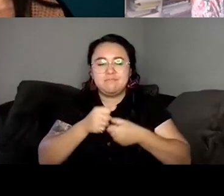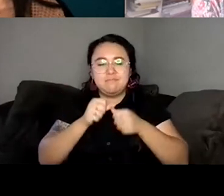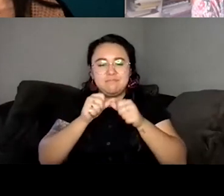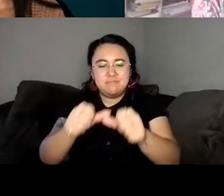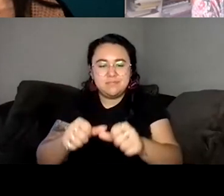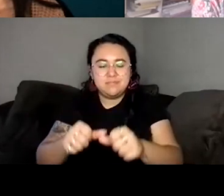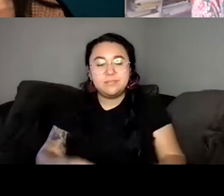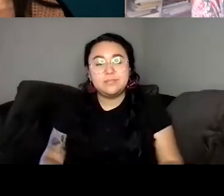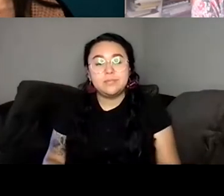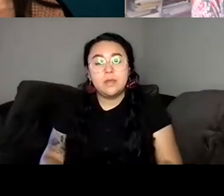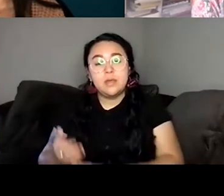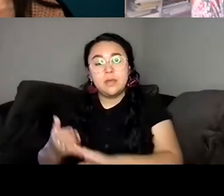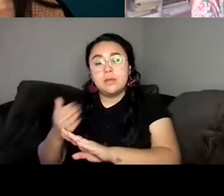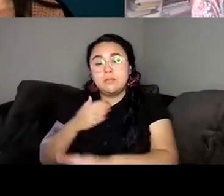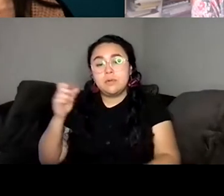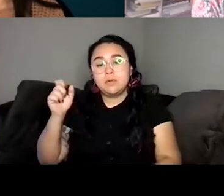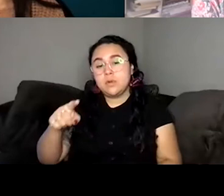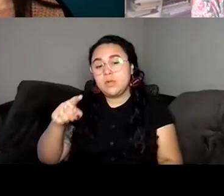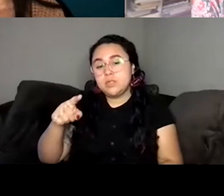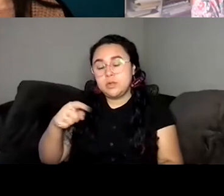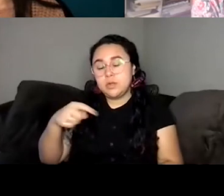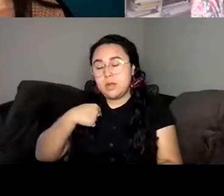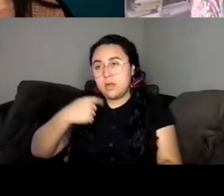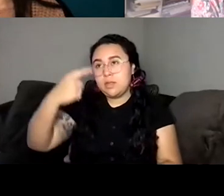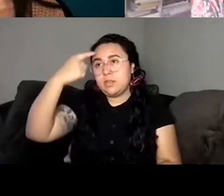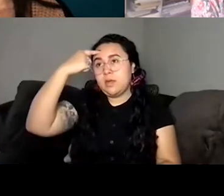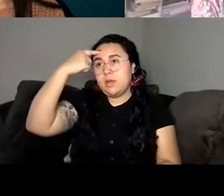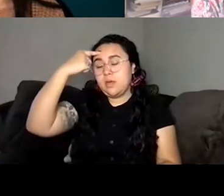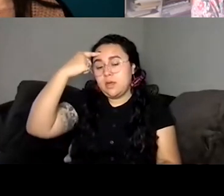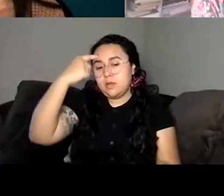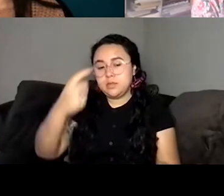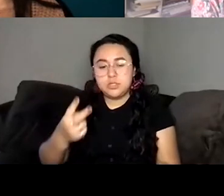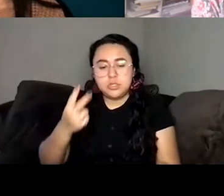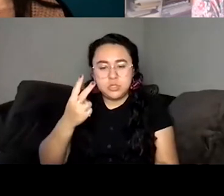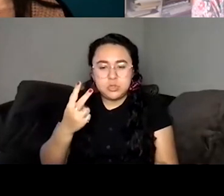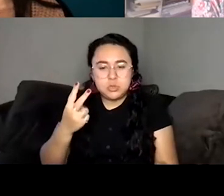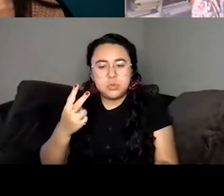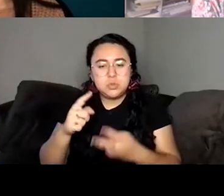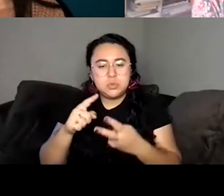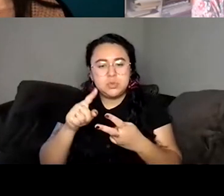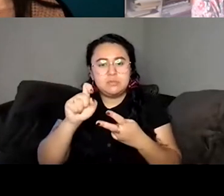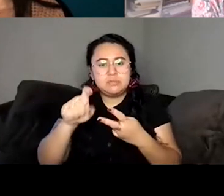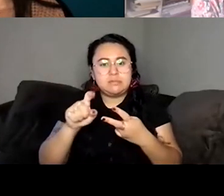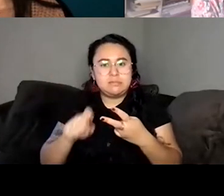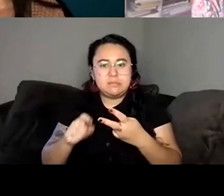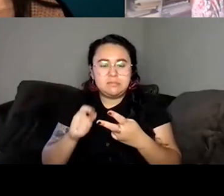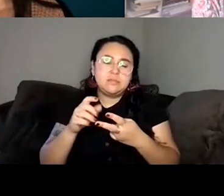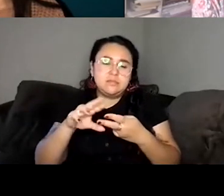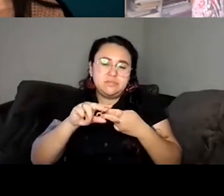made me think of kind of a two part ish question. That's kind of related to one of the questions